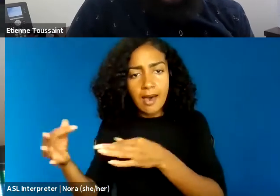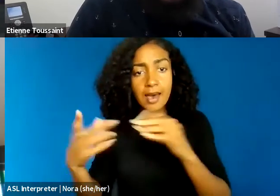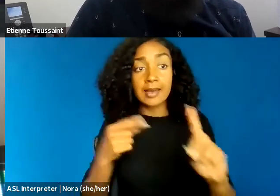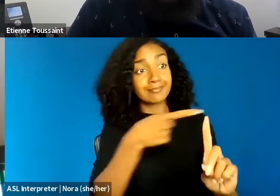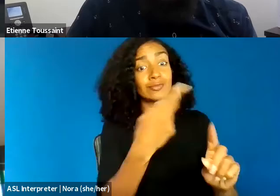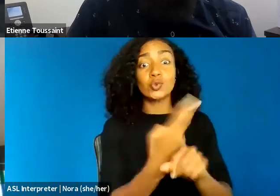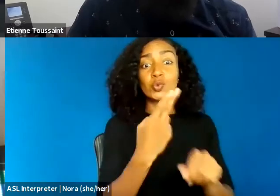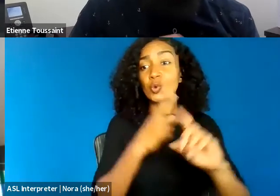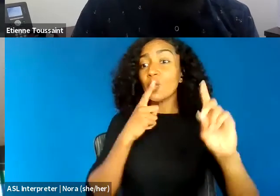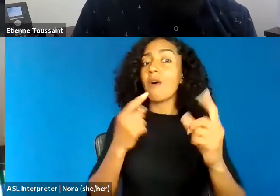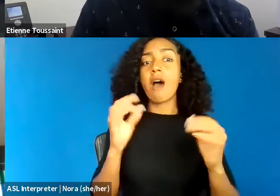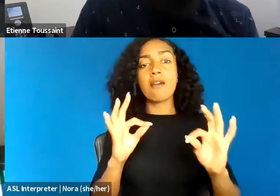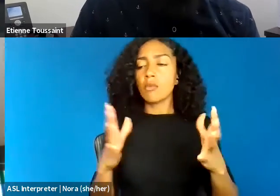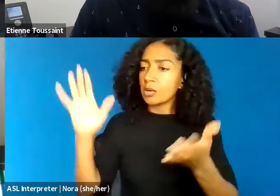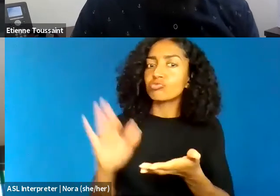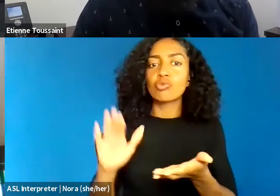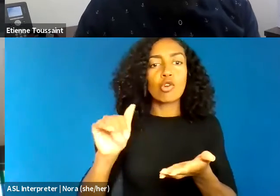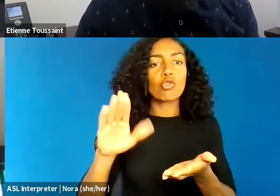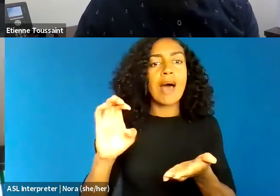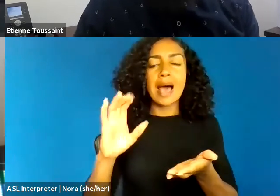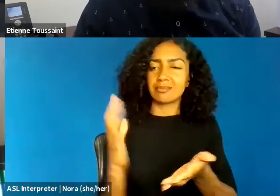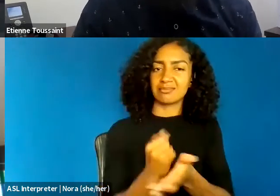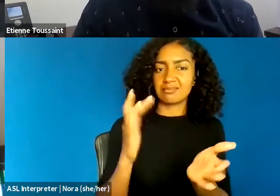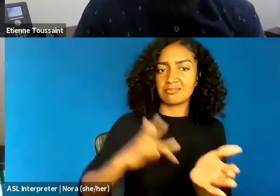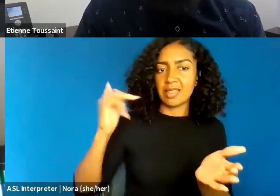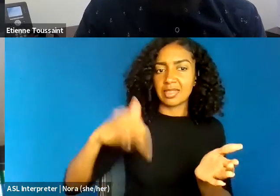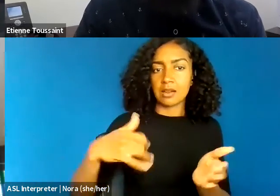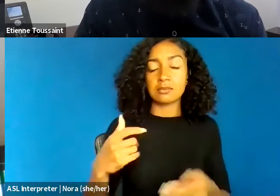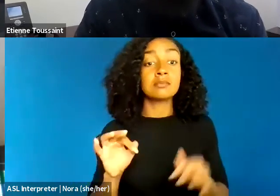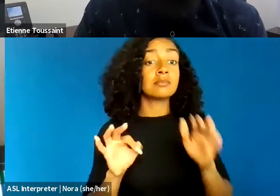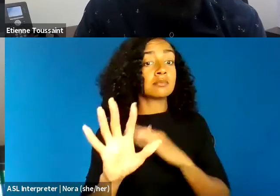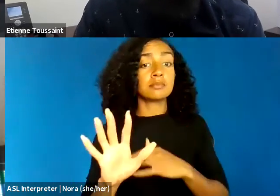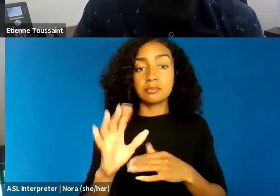If I could ask one question of Afrofuturists, it would be this. What does human dignity mean